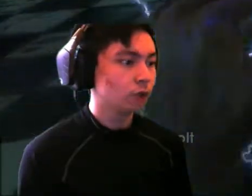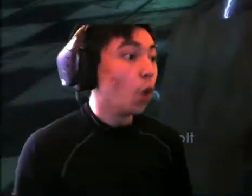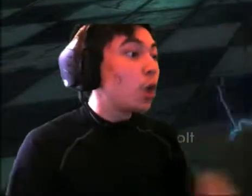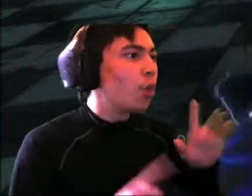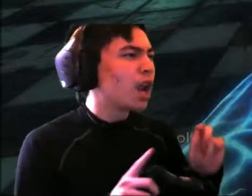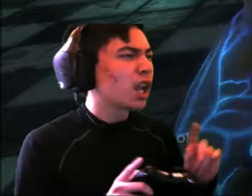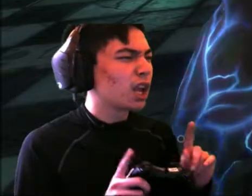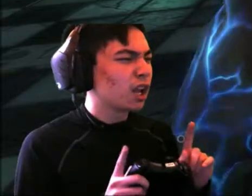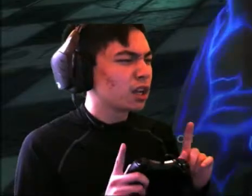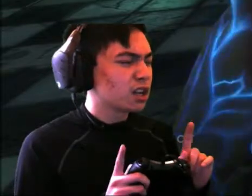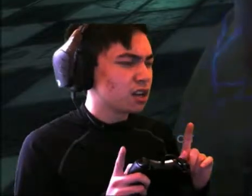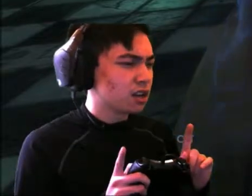Oh wait?